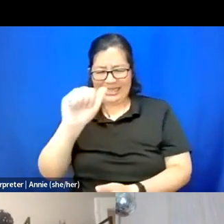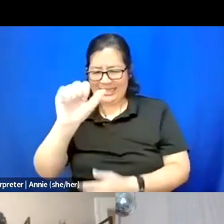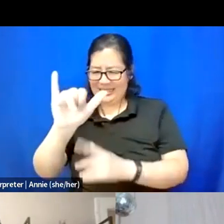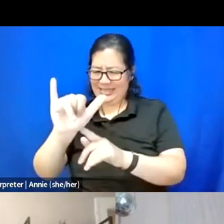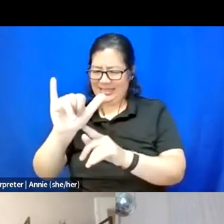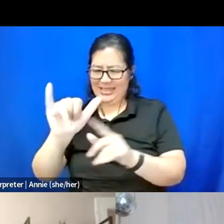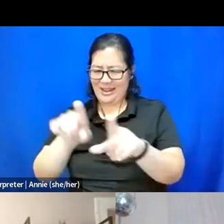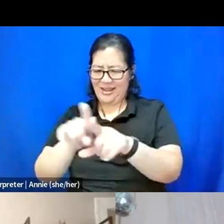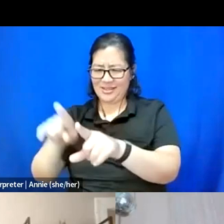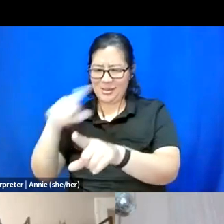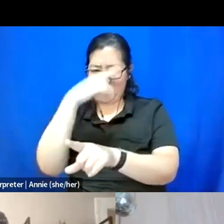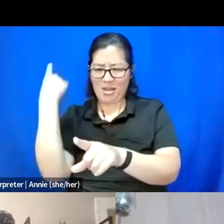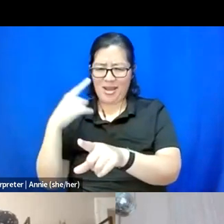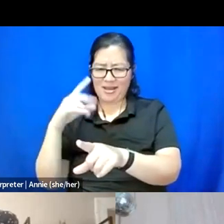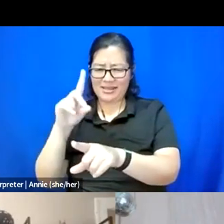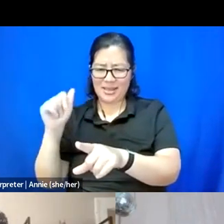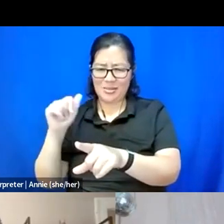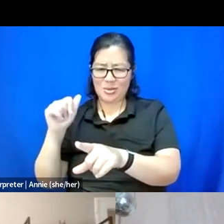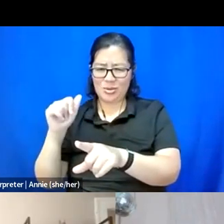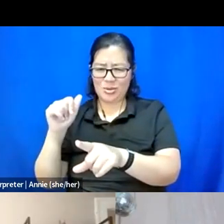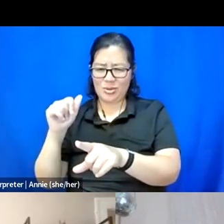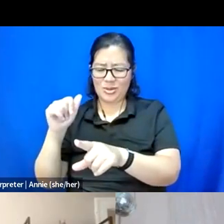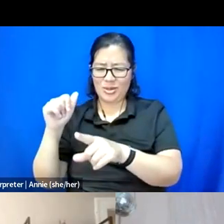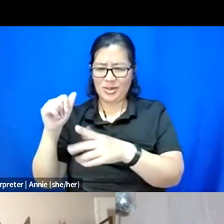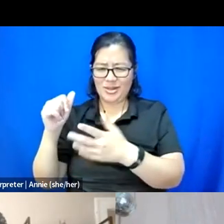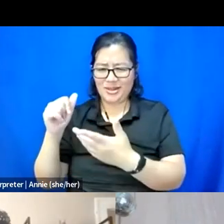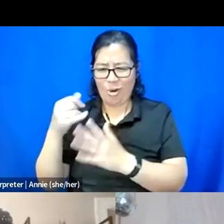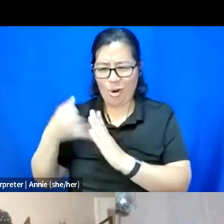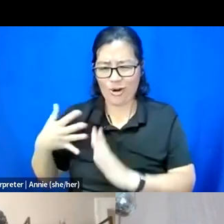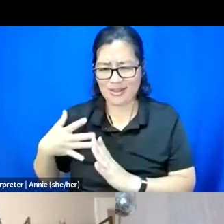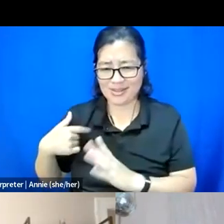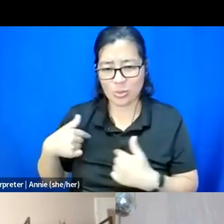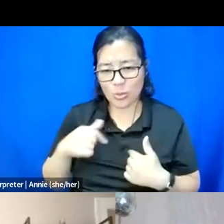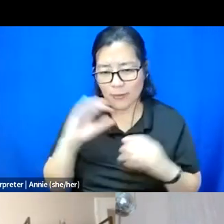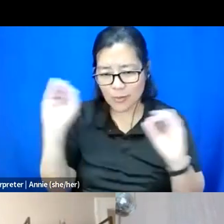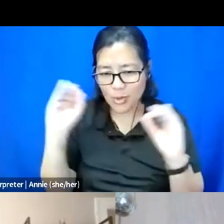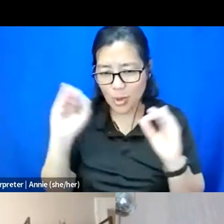We do not carry privilege because of being black or because of being disabled. Ease comes from privilege.